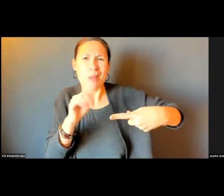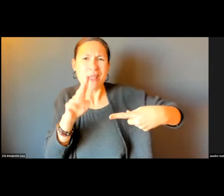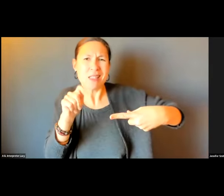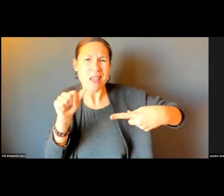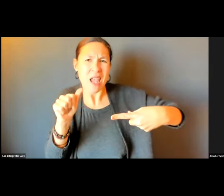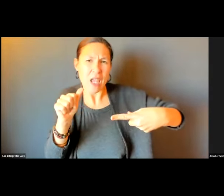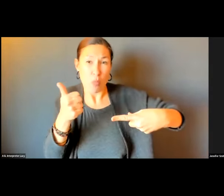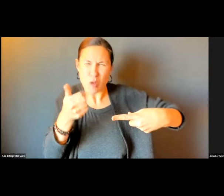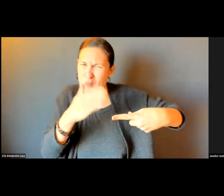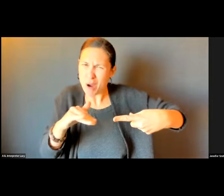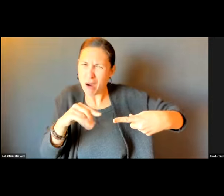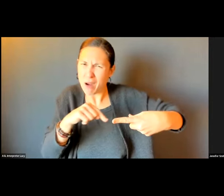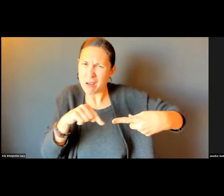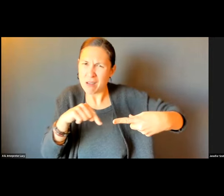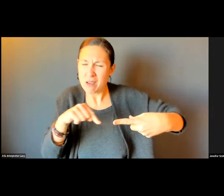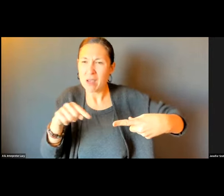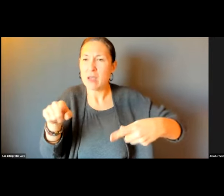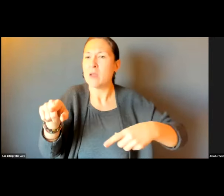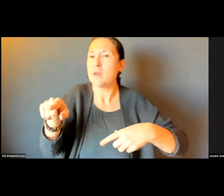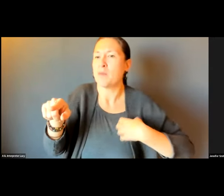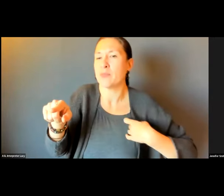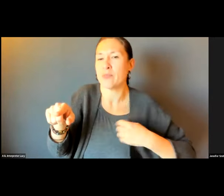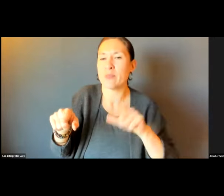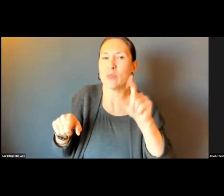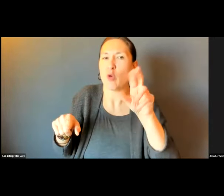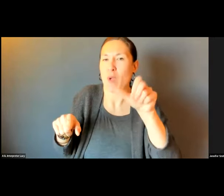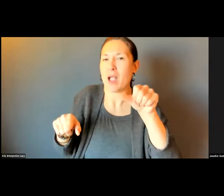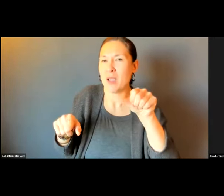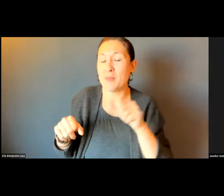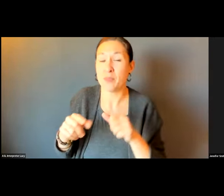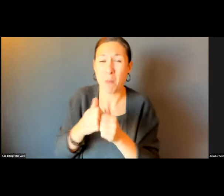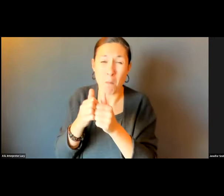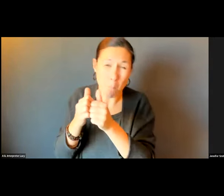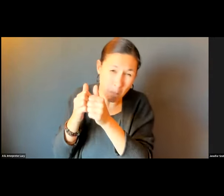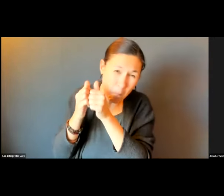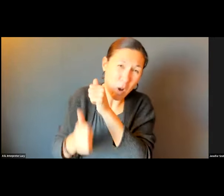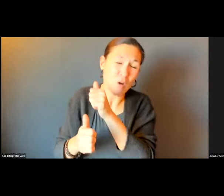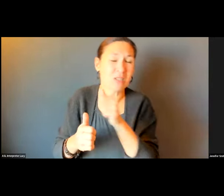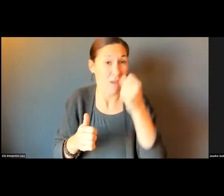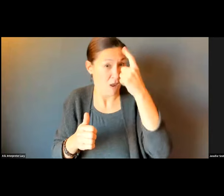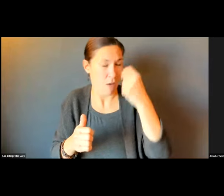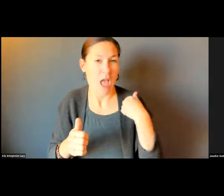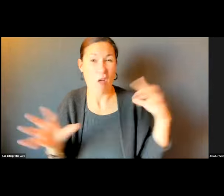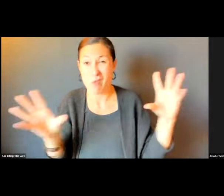LITERALLY ON THE CORNER OF TWO STREETS. THAT RAMP ENTRANCE TO GET ON THE SIDEWALK.